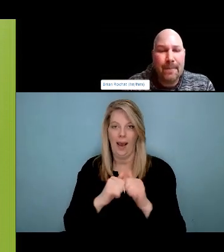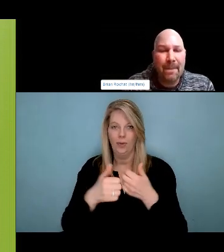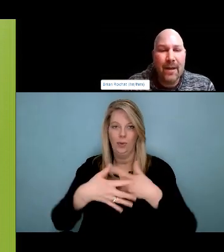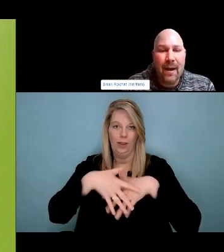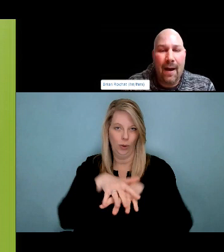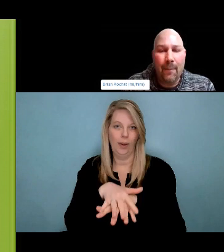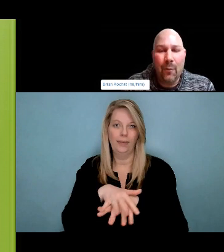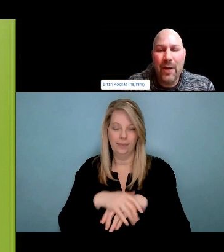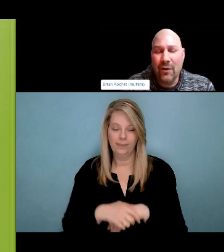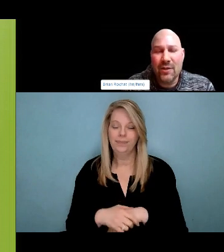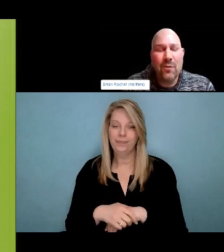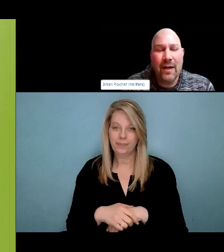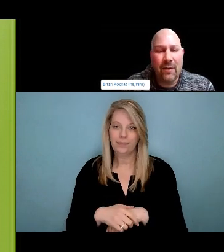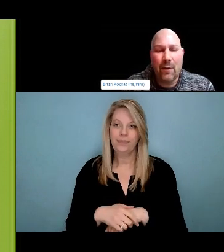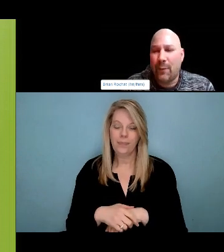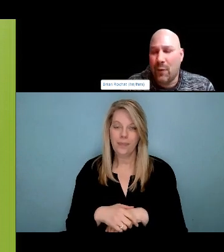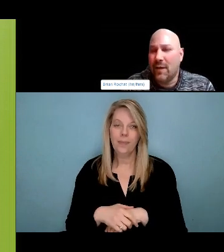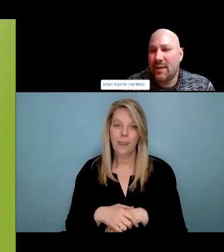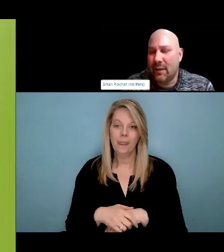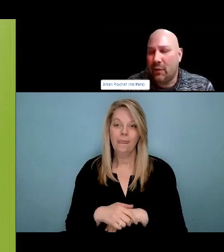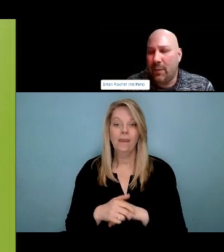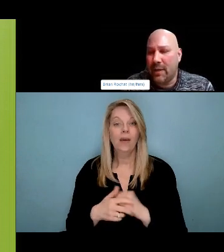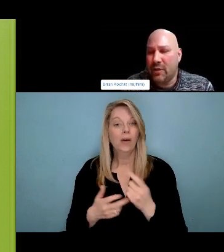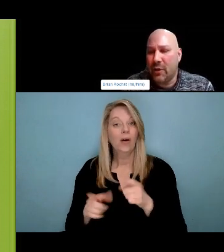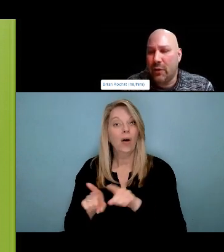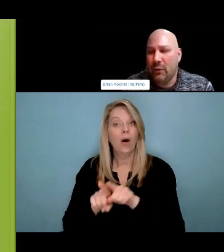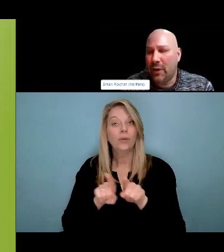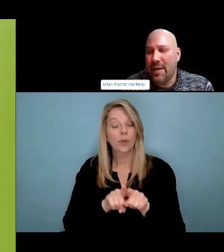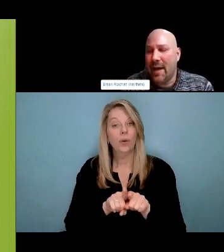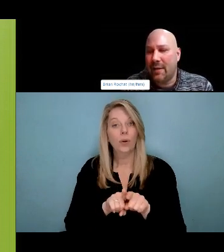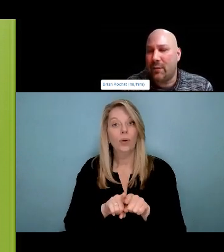lists a set of demands including recognition, funding support, and involvement in efforts